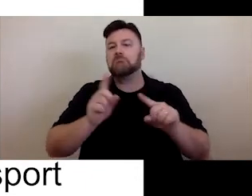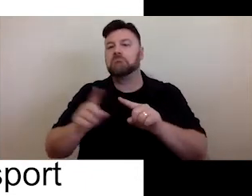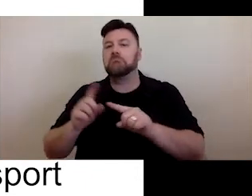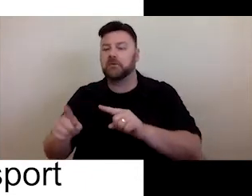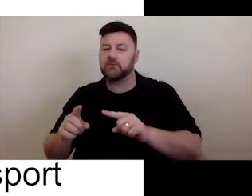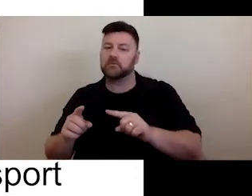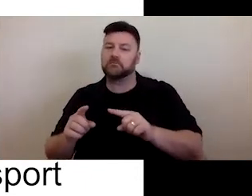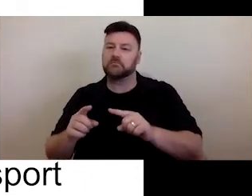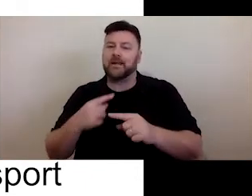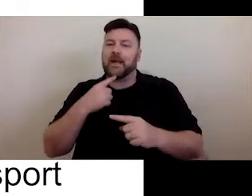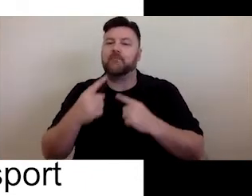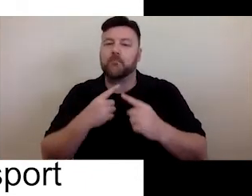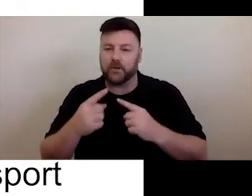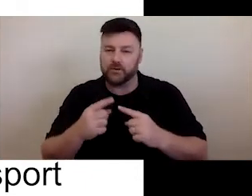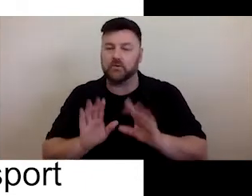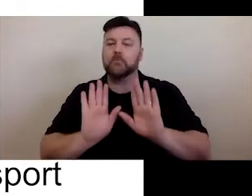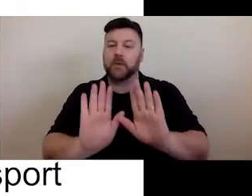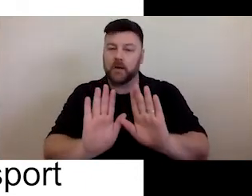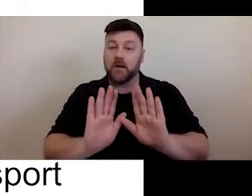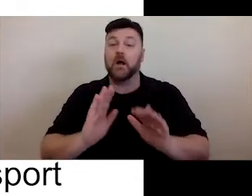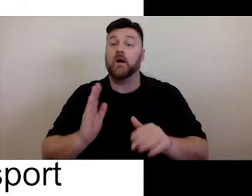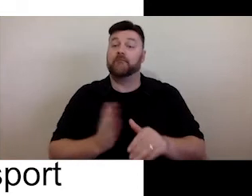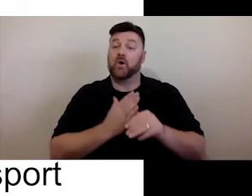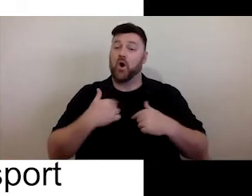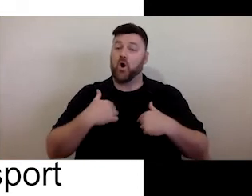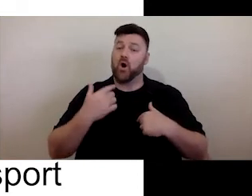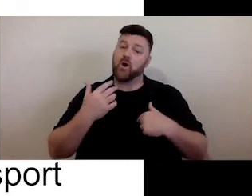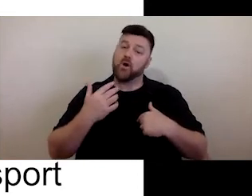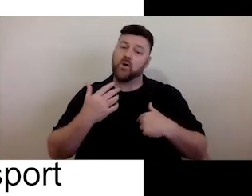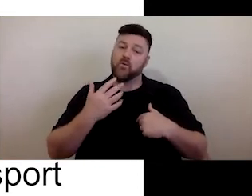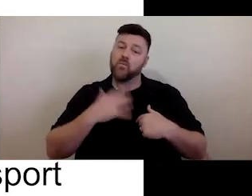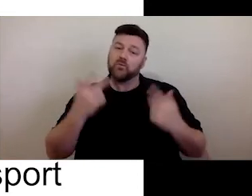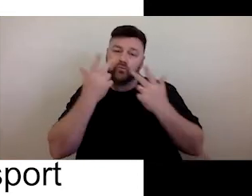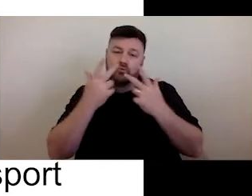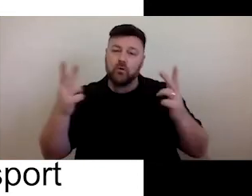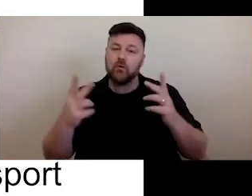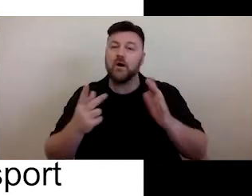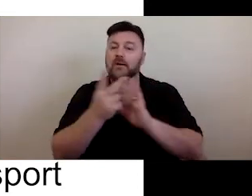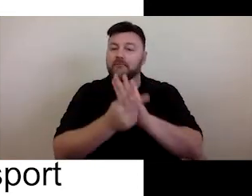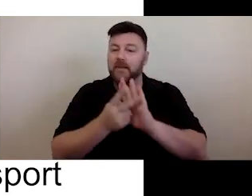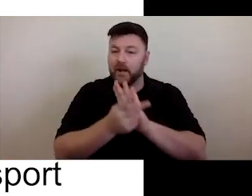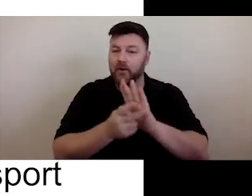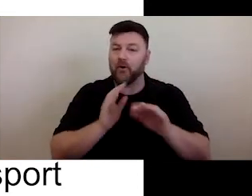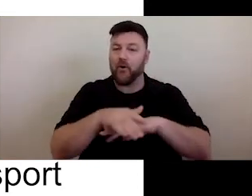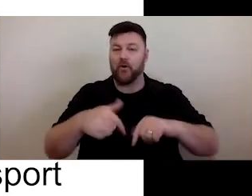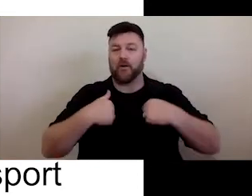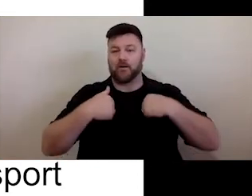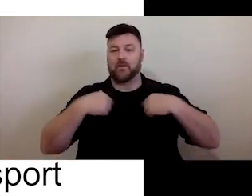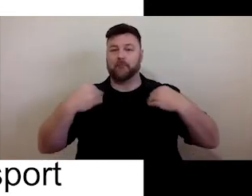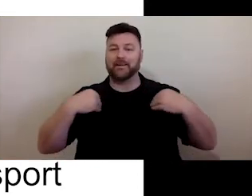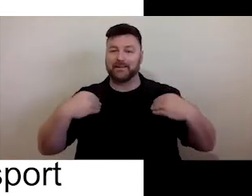I wanted to kind of present a video of what Access2Arts believes digital